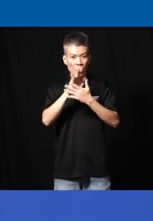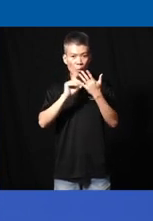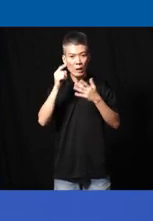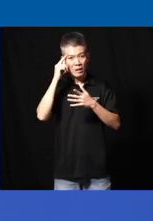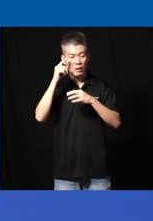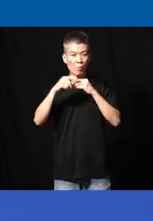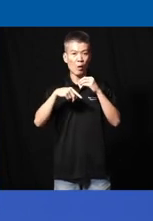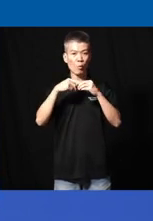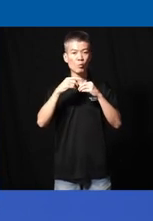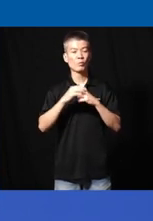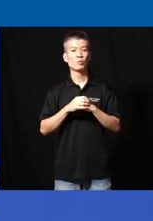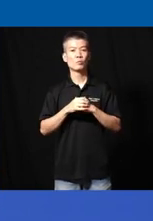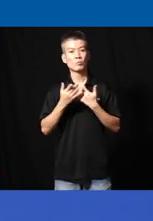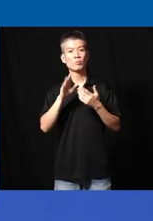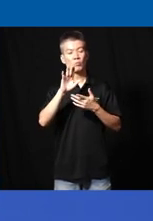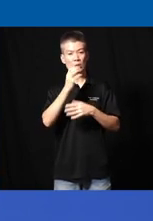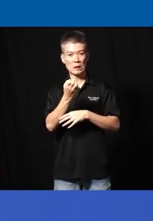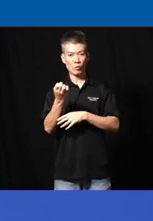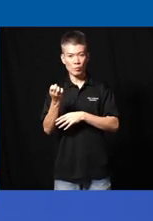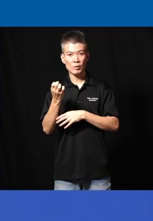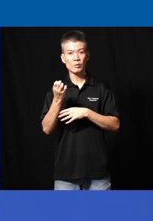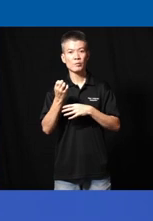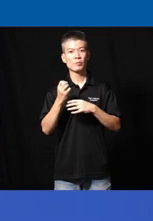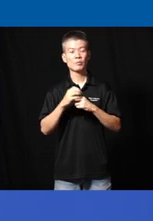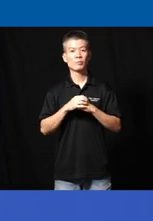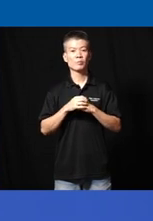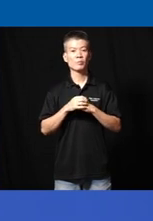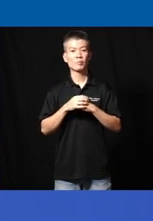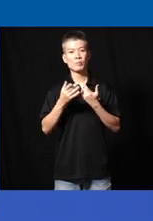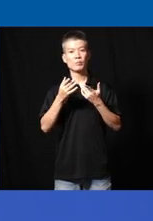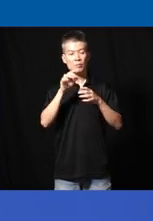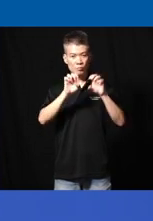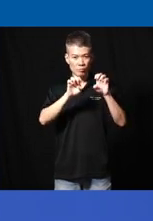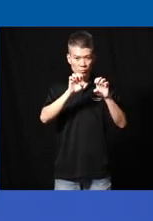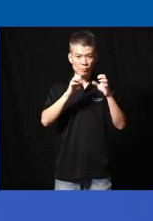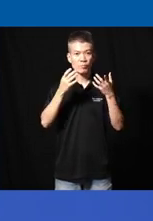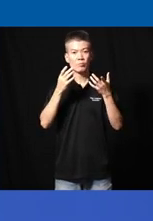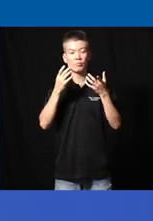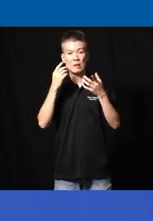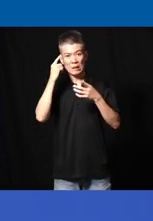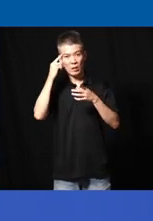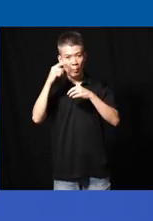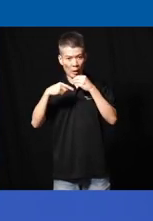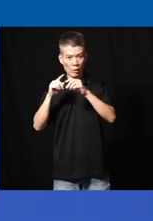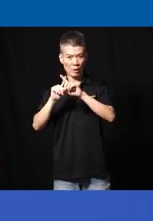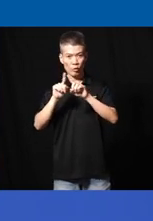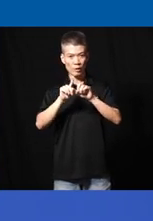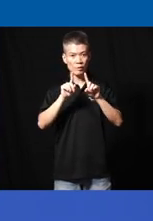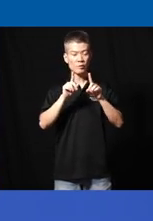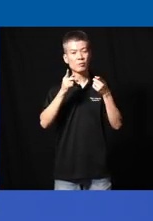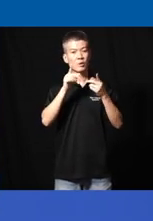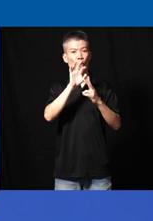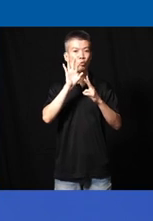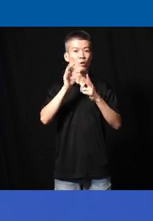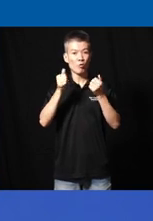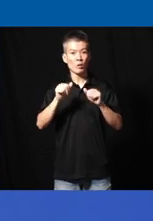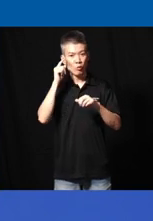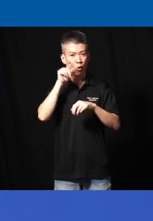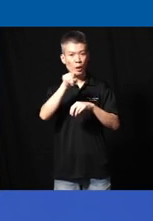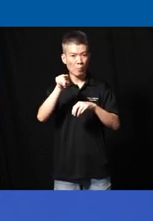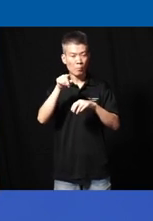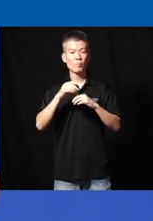about equipping um evaluating considering the different uh options available for them so again